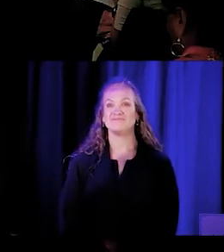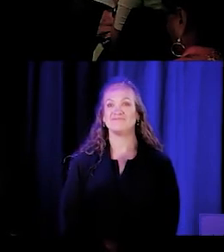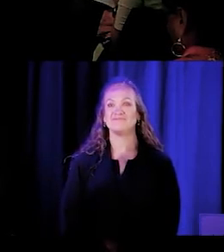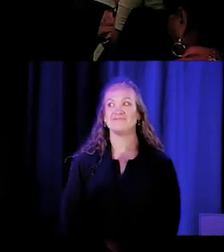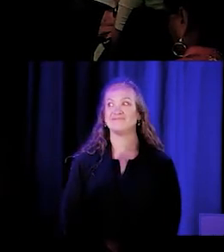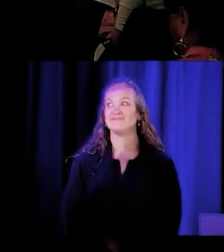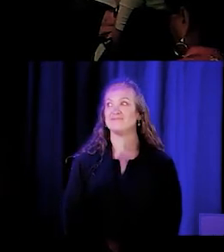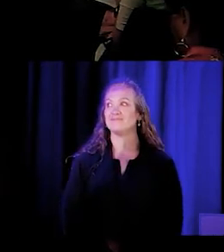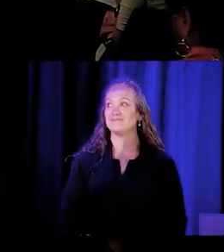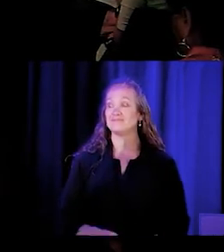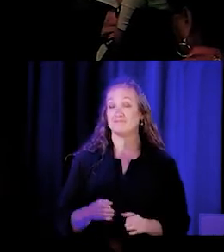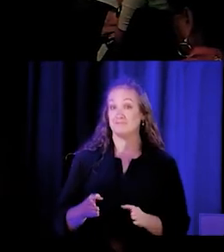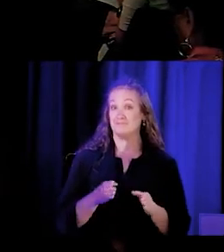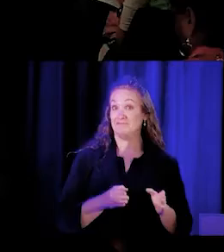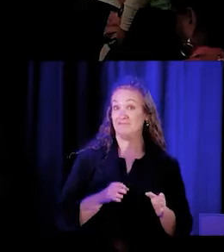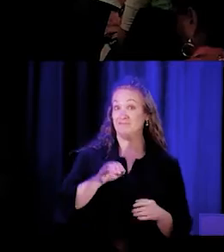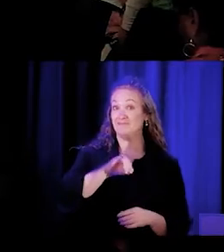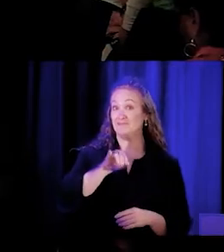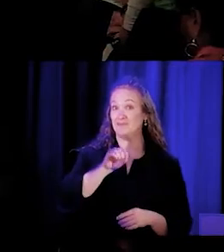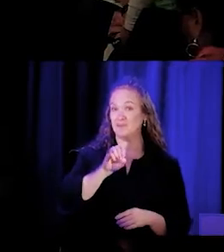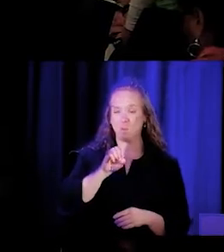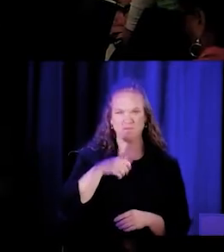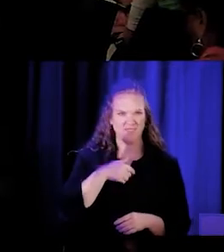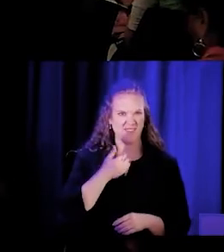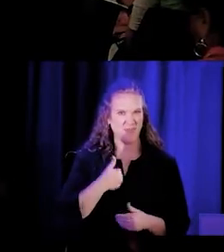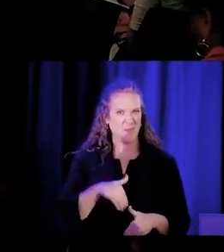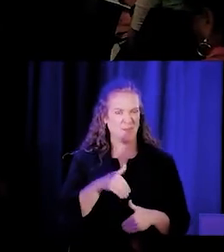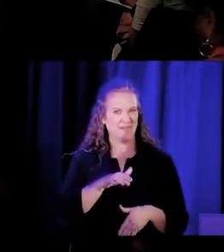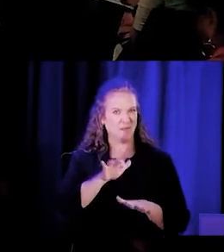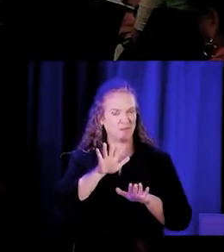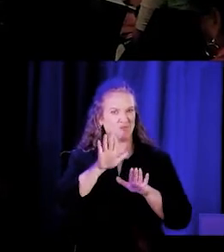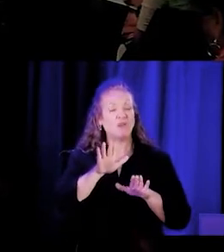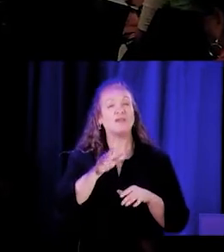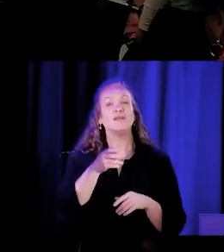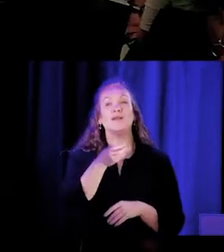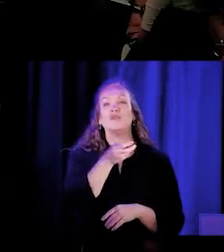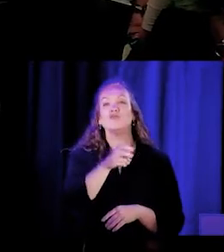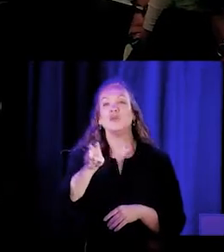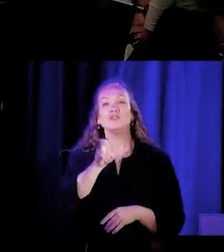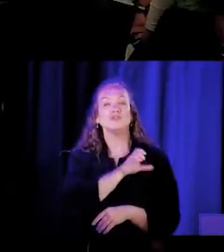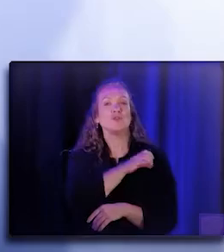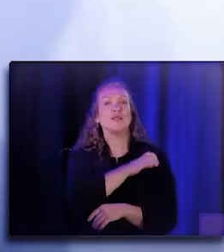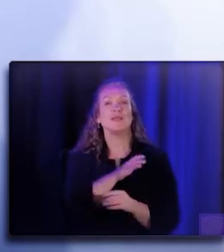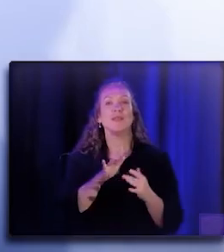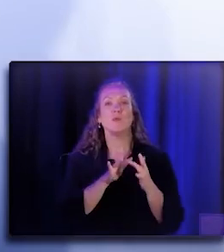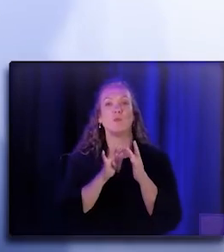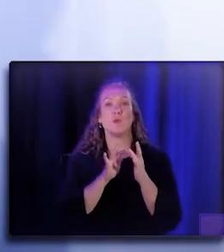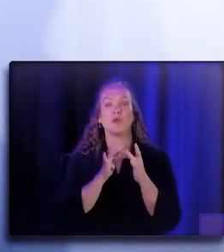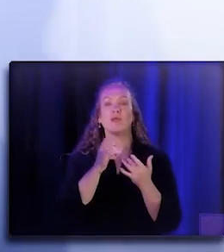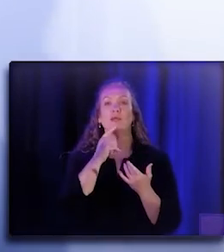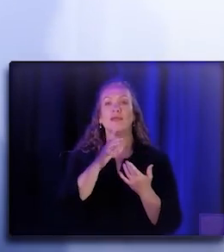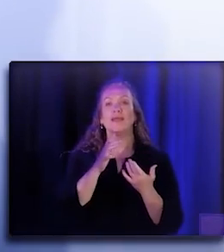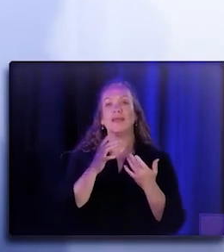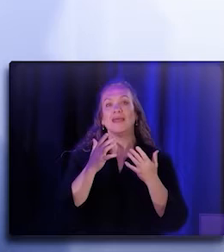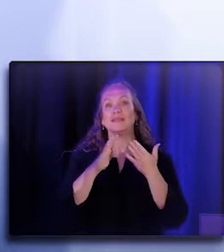That was great. Quickly, you know, Transitions Clinic Network is a community-based program that provides primary care services